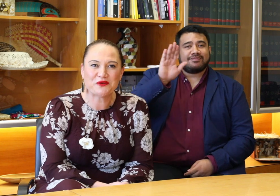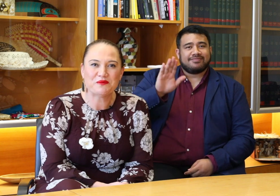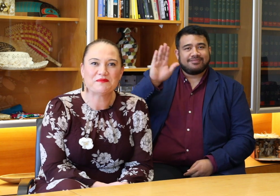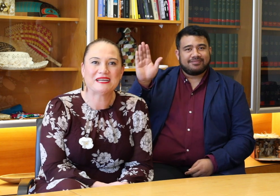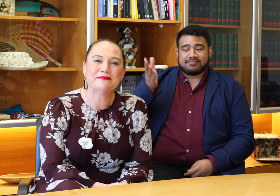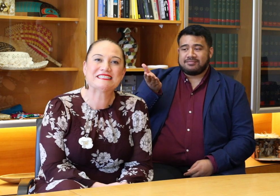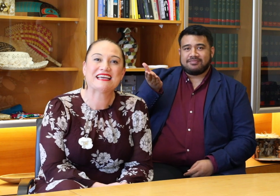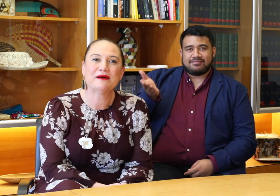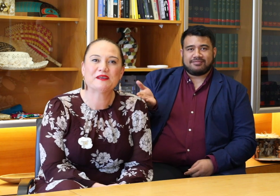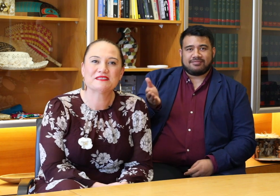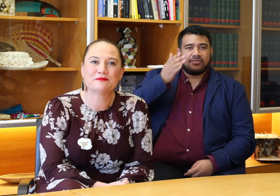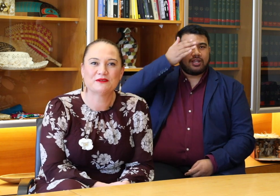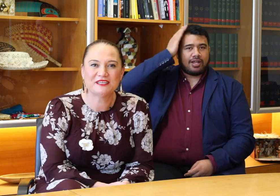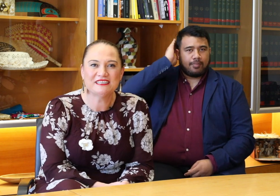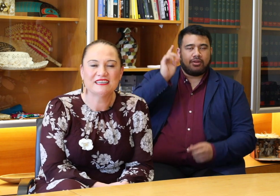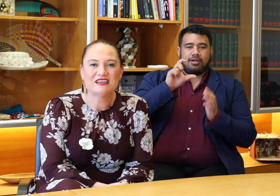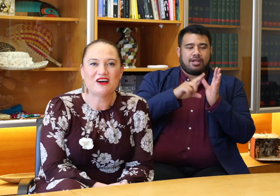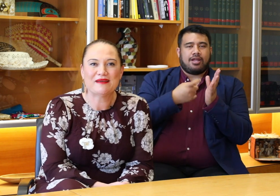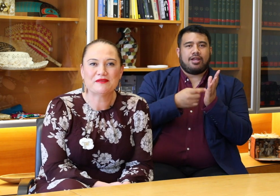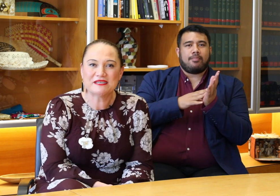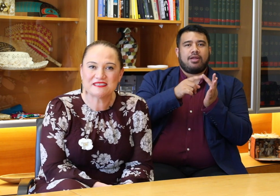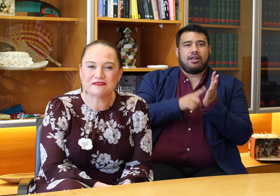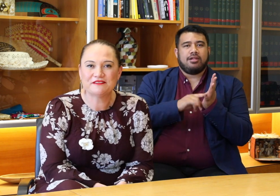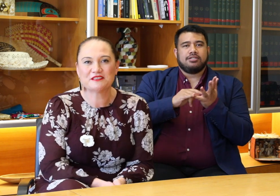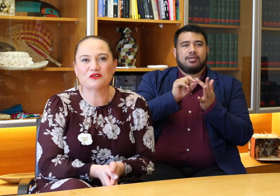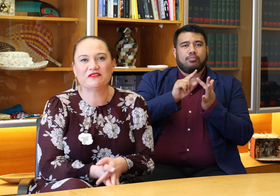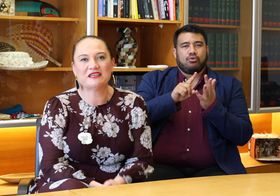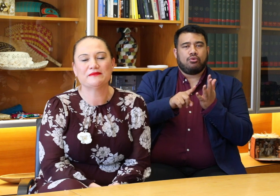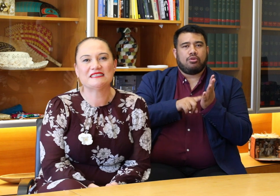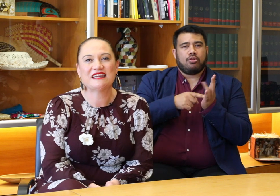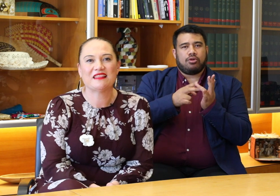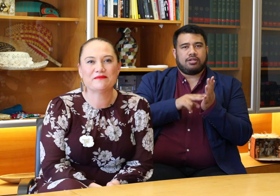My name is Carmel Sepuloni. I am the Minister for Social Development and the